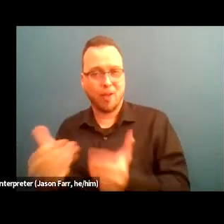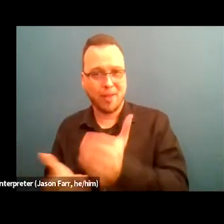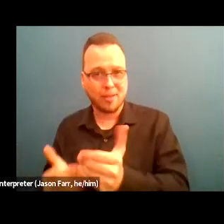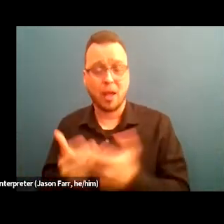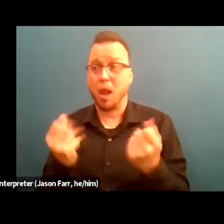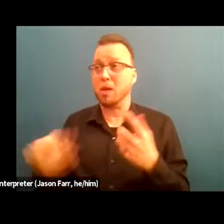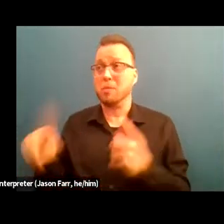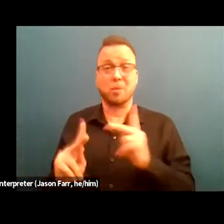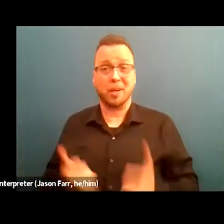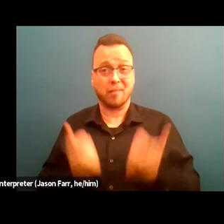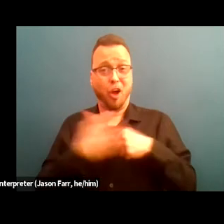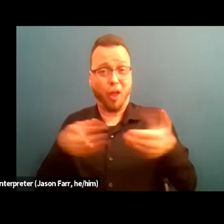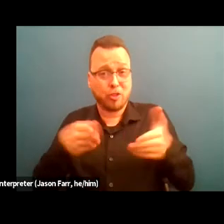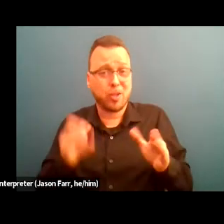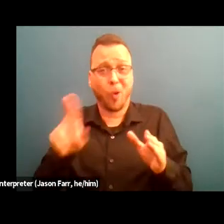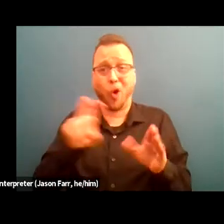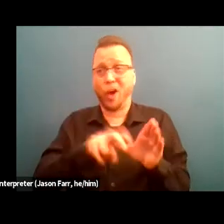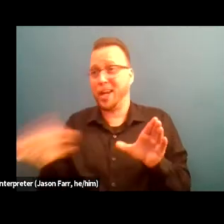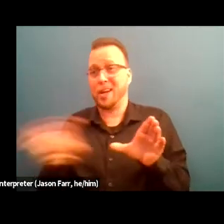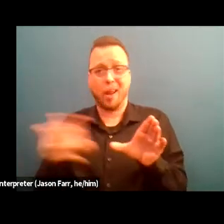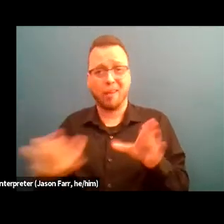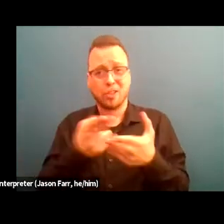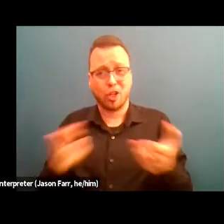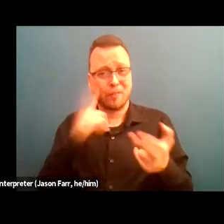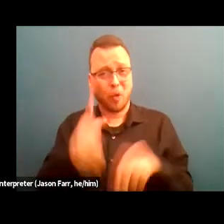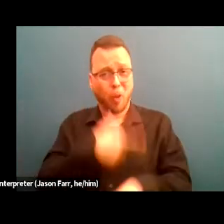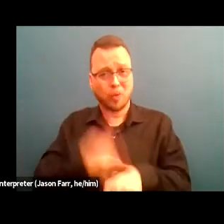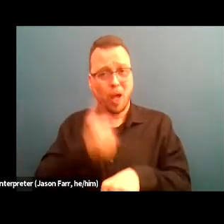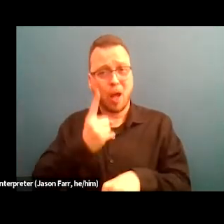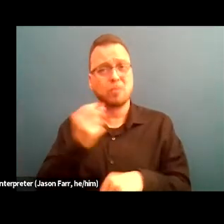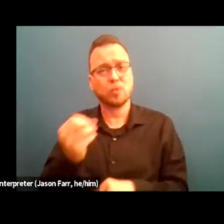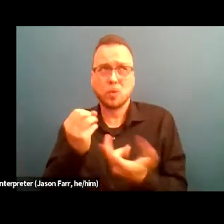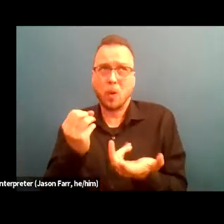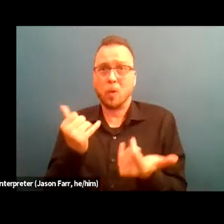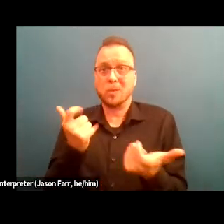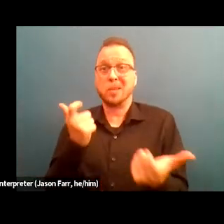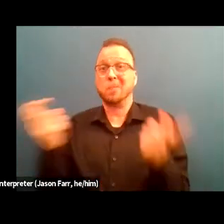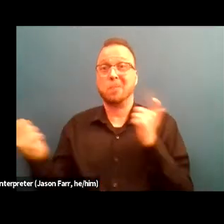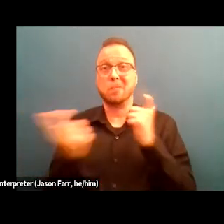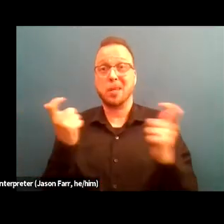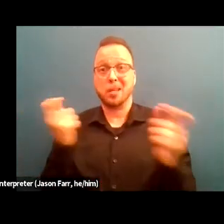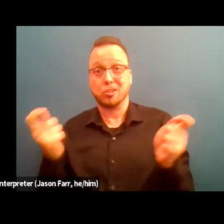living on the streets or in and out of shelters for a long, long time. So it is a big transition when they do, you know,